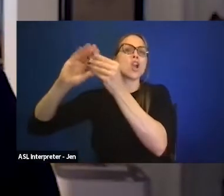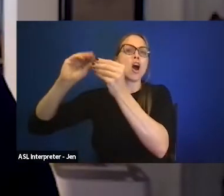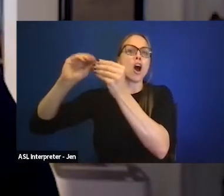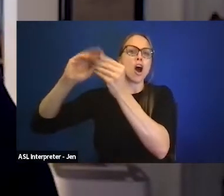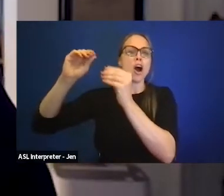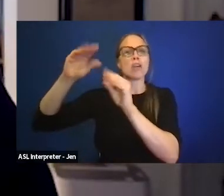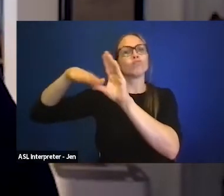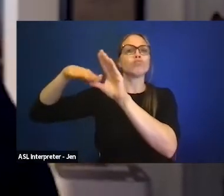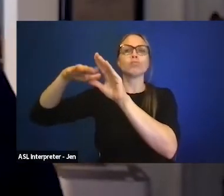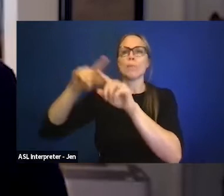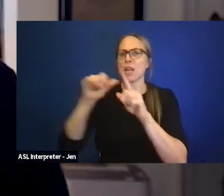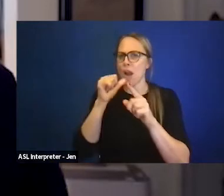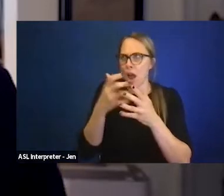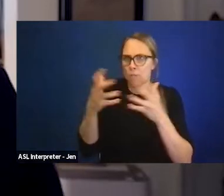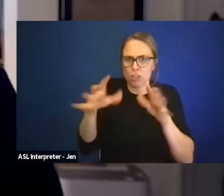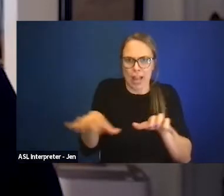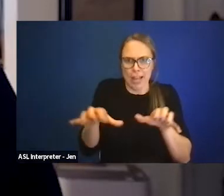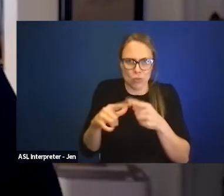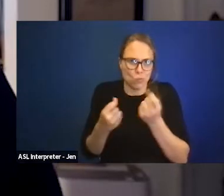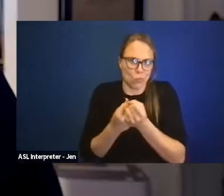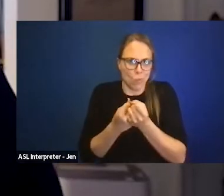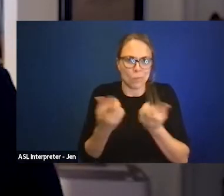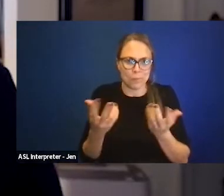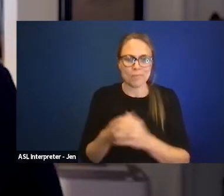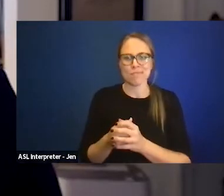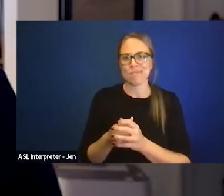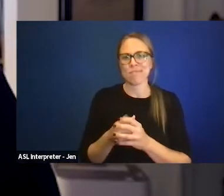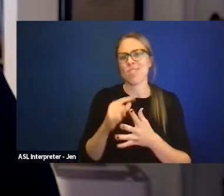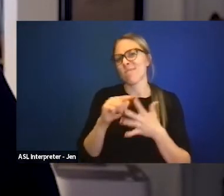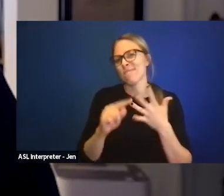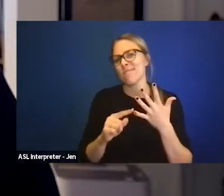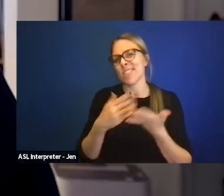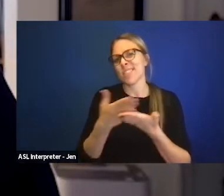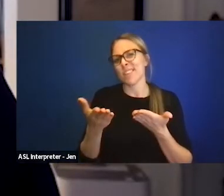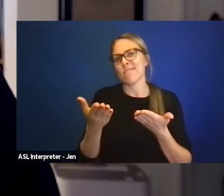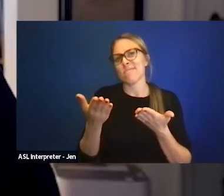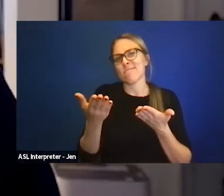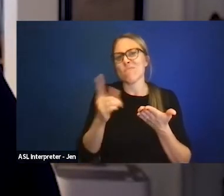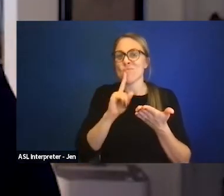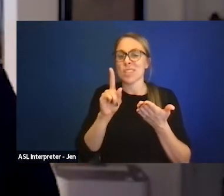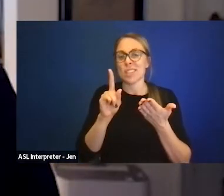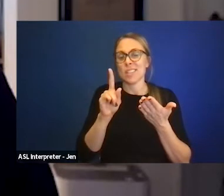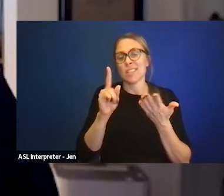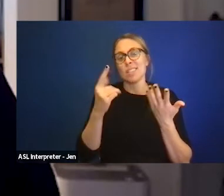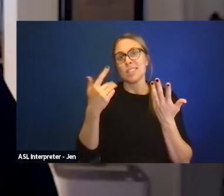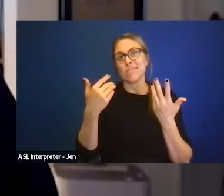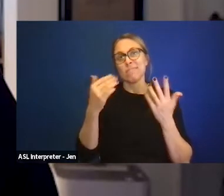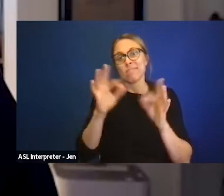So I think fundamentally those are some of the really critical issues we need to be looking at,